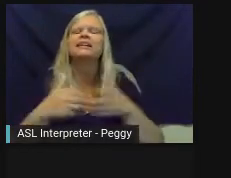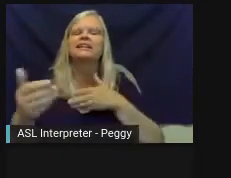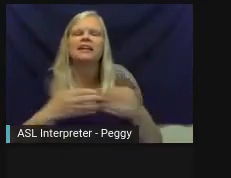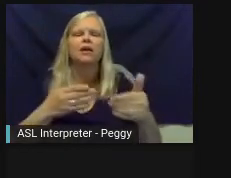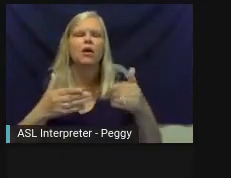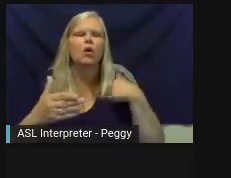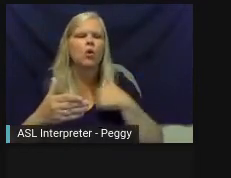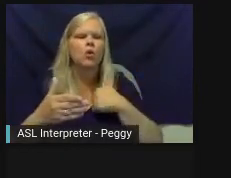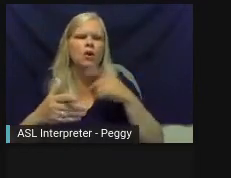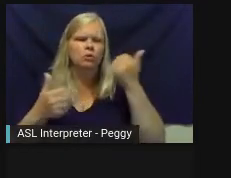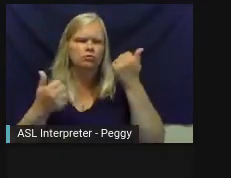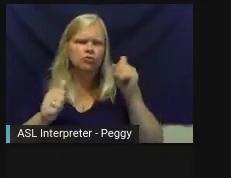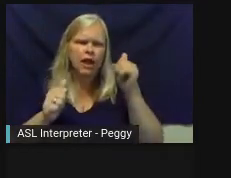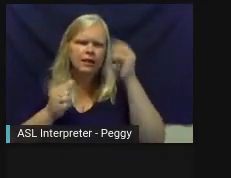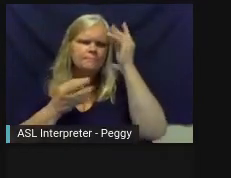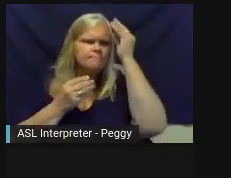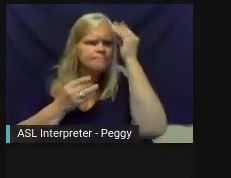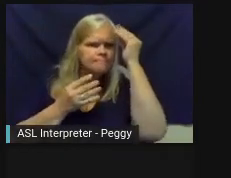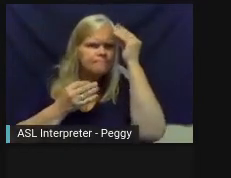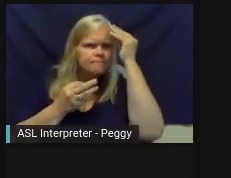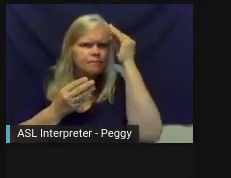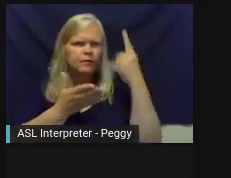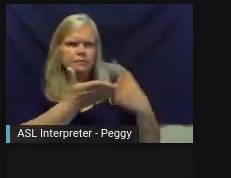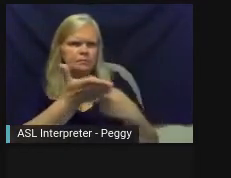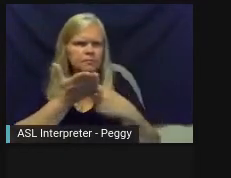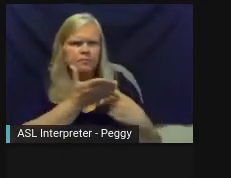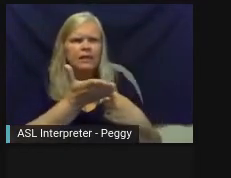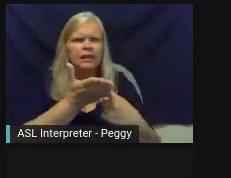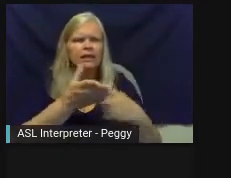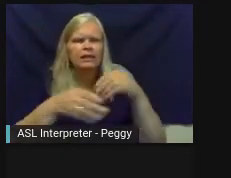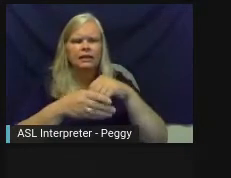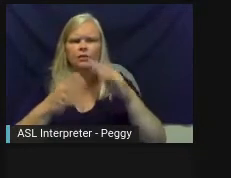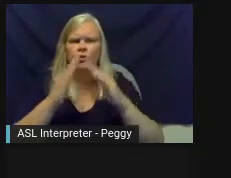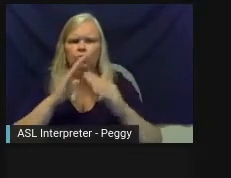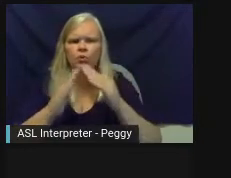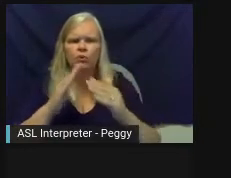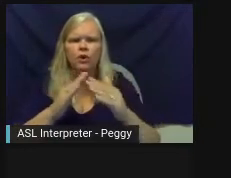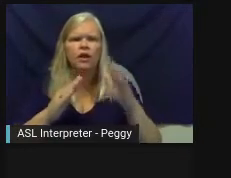this for a long time in our community. And I actually think some of that ground softening was